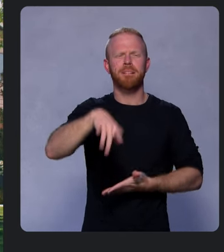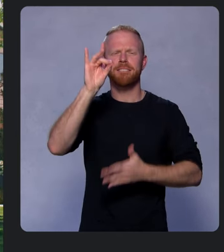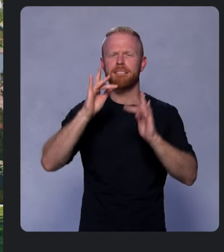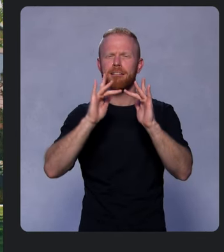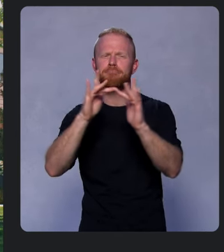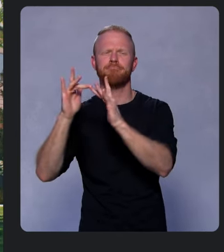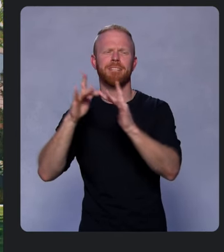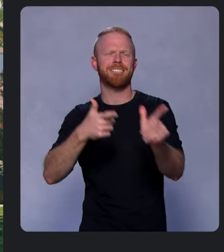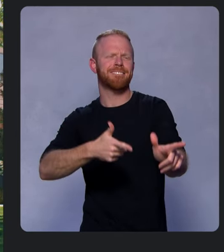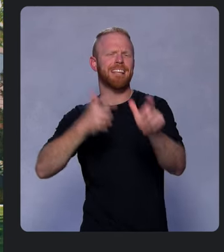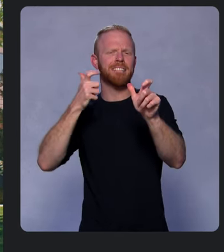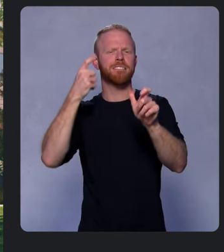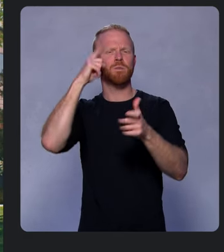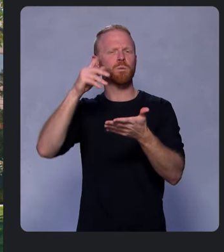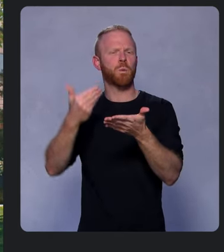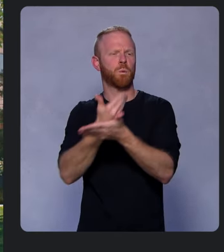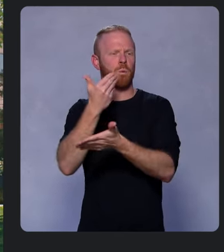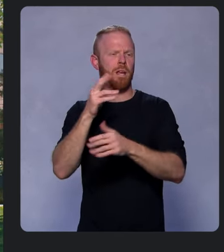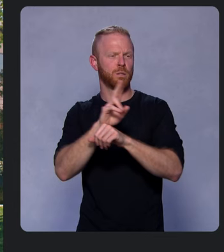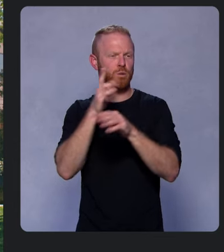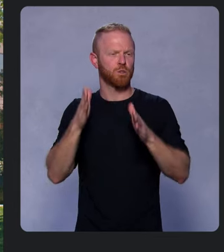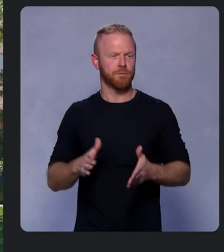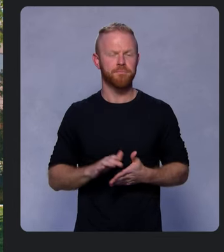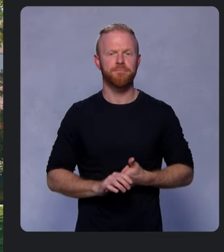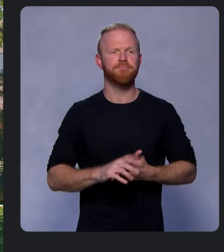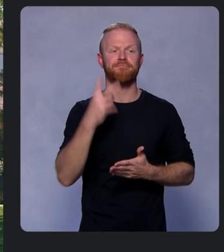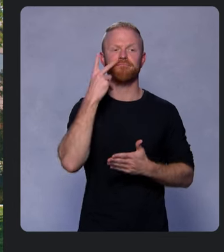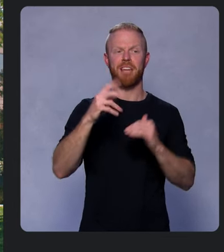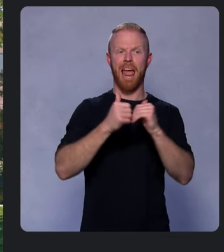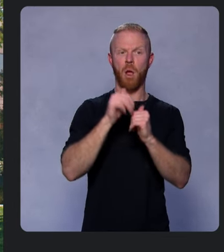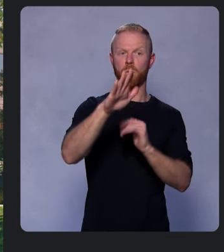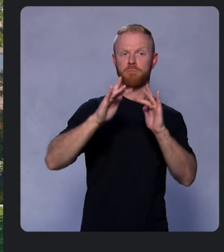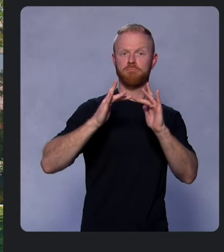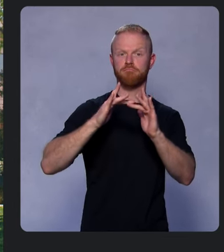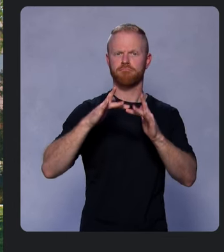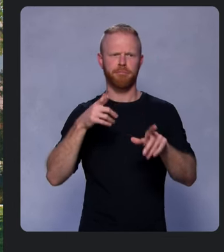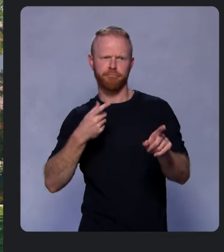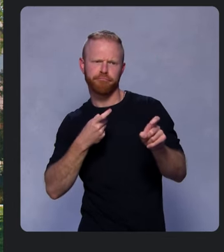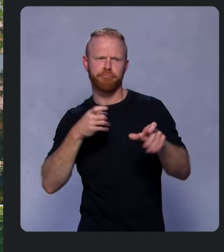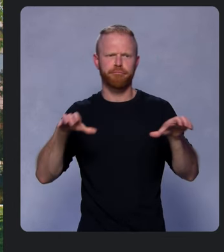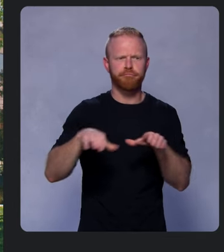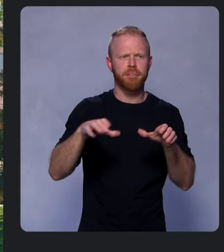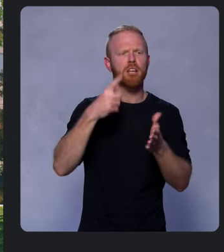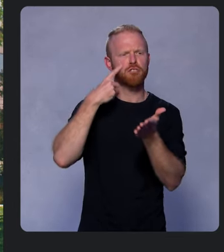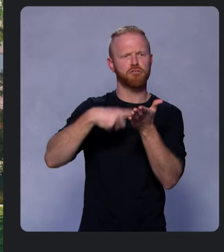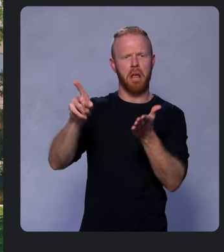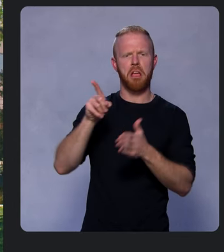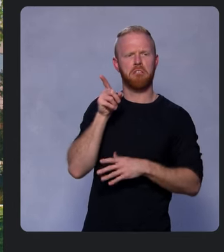So to see how your site performs and learn how you can improve your Core Web Vitals, check out our measurement tools on web.dev.